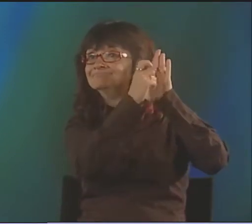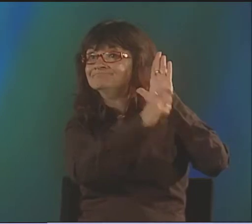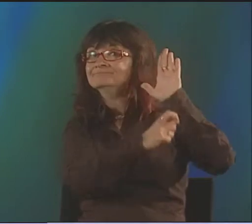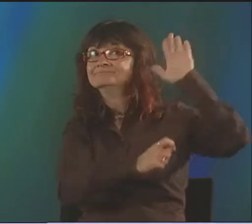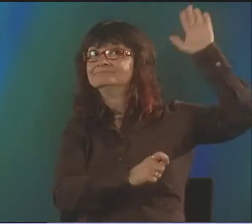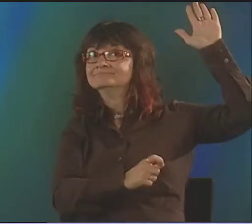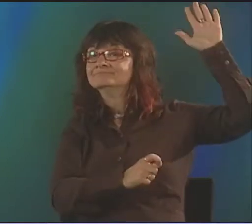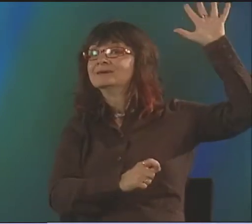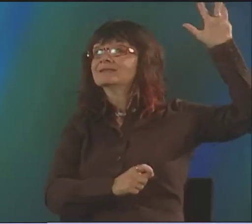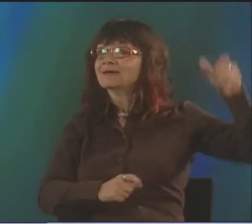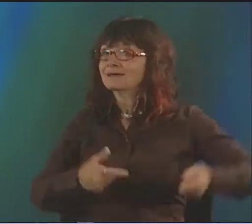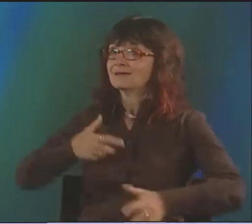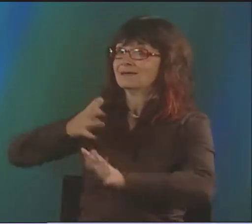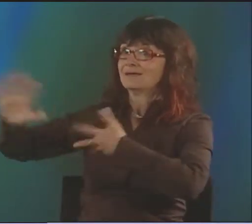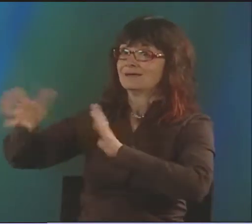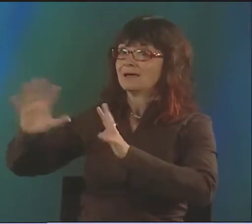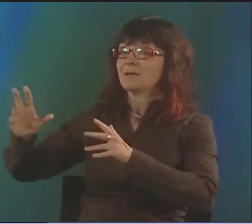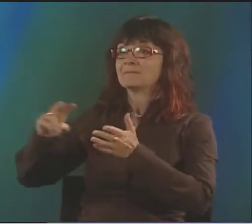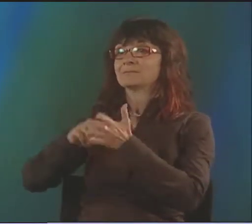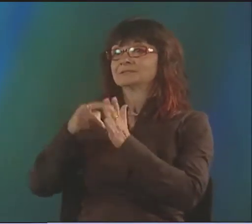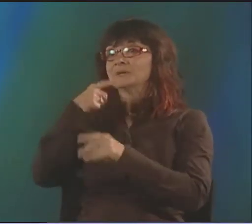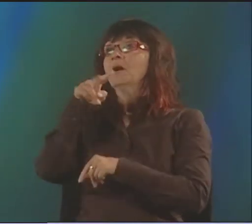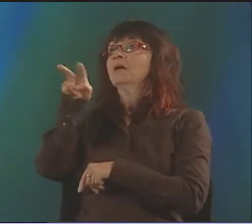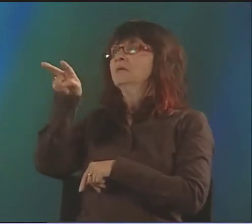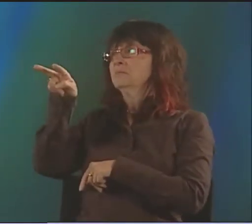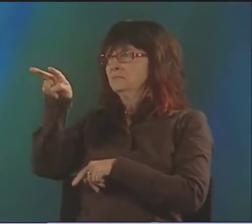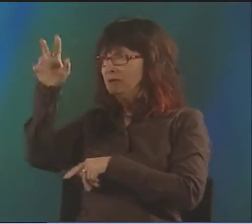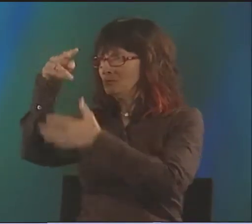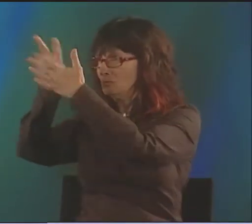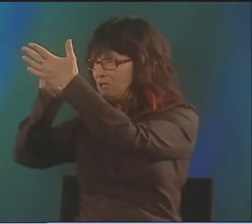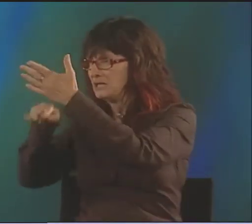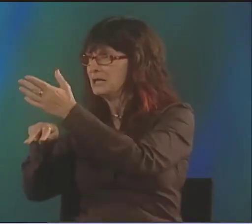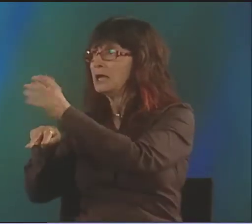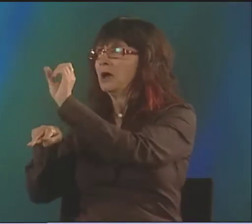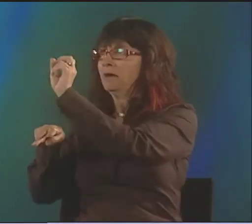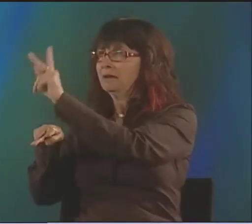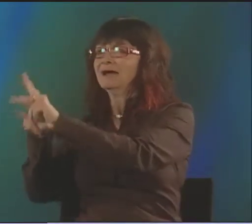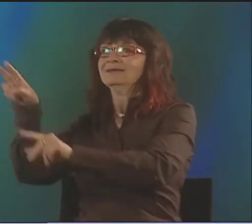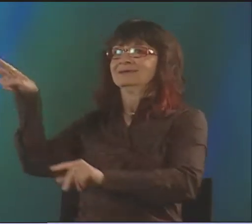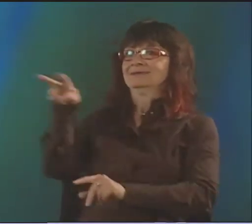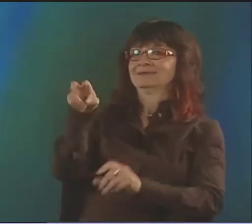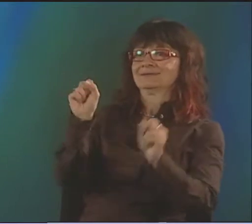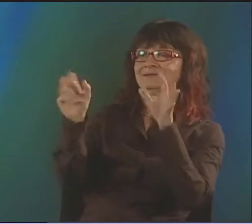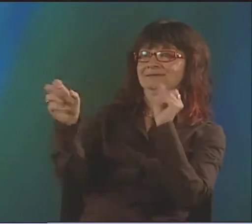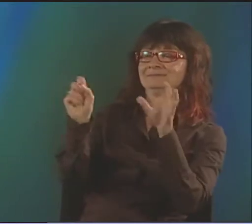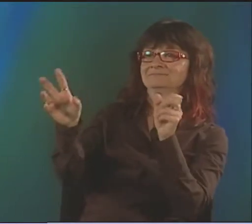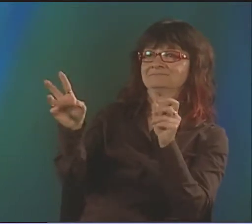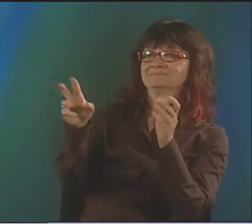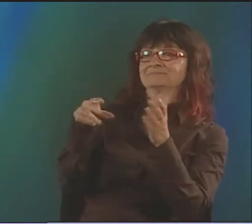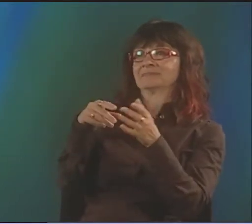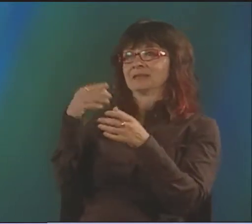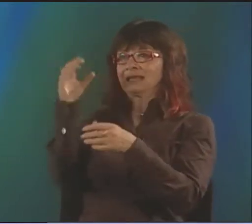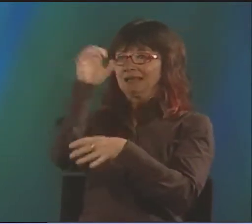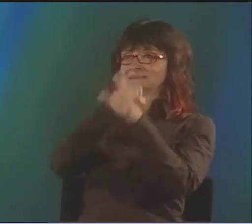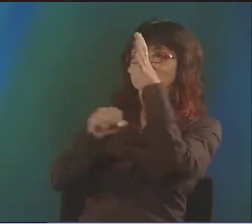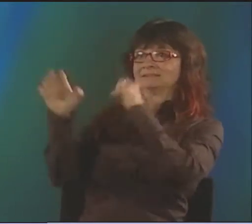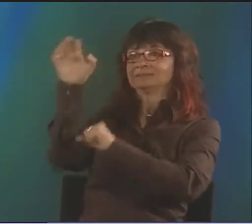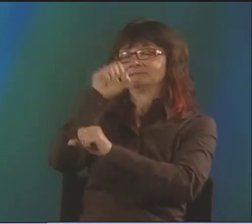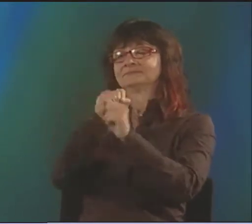AND THERE WILL BE THE WORDS, THE TEXT OF WHAT I'M PERFORMING IN SWEDISH, SO PEOPLE CAN READ THAT,